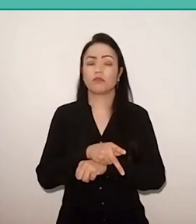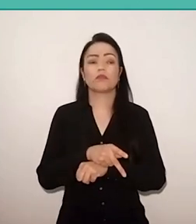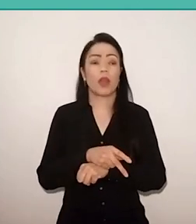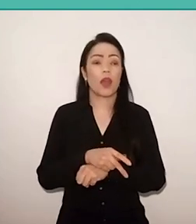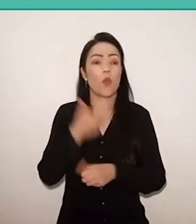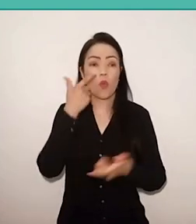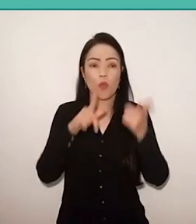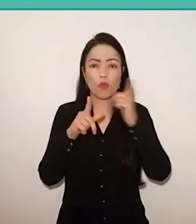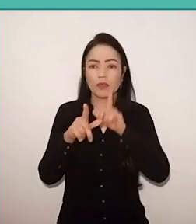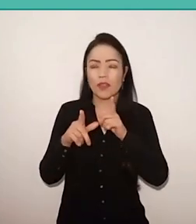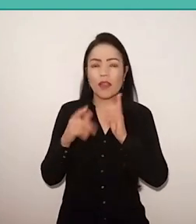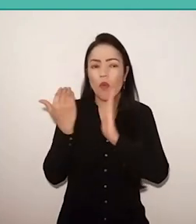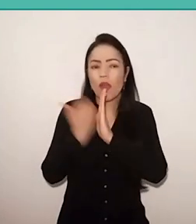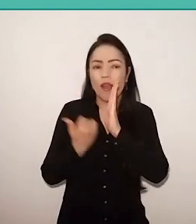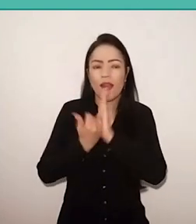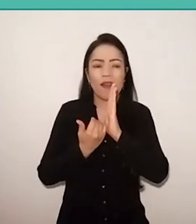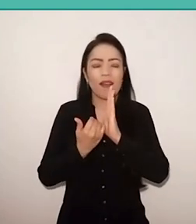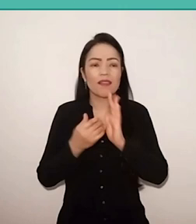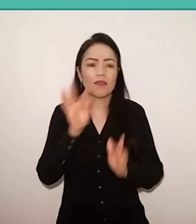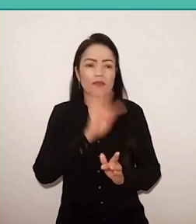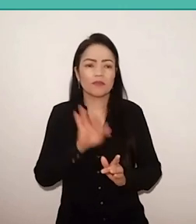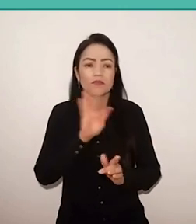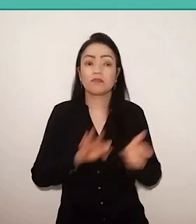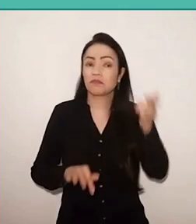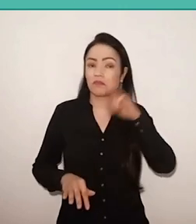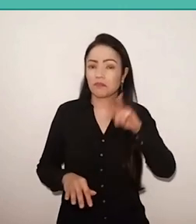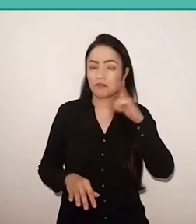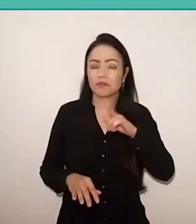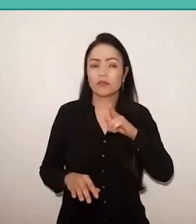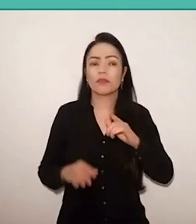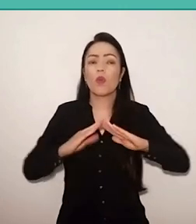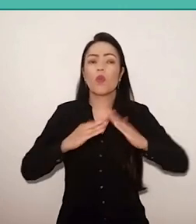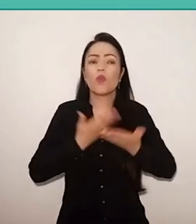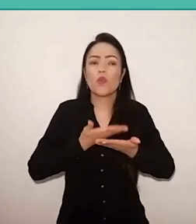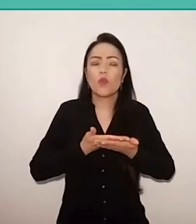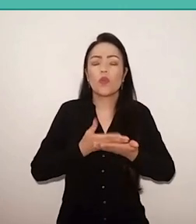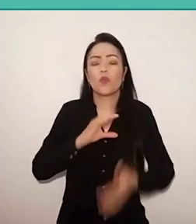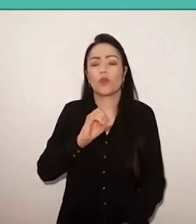that was achieved by his mother, at Colégio Osvaldo Cruz, in Recife,